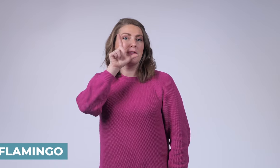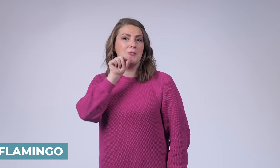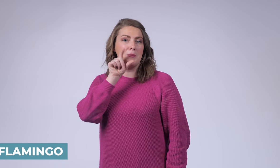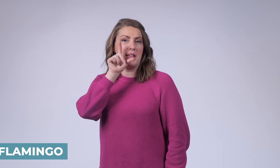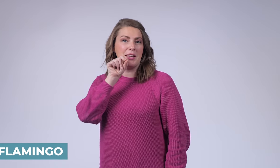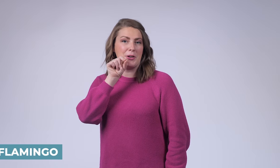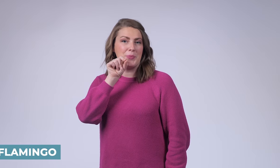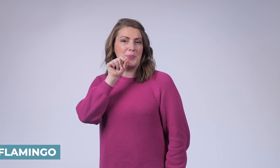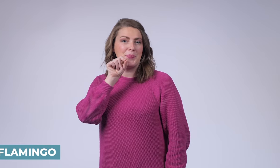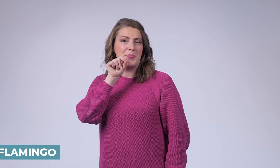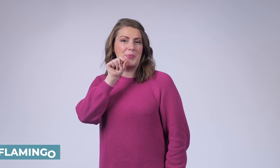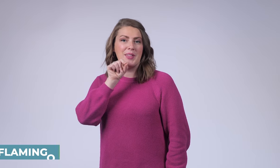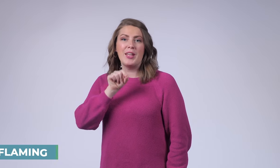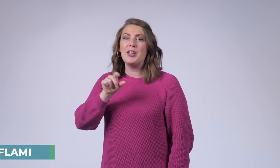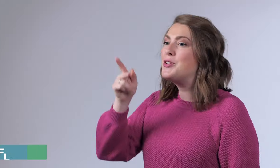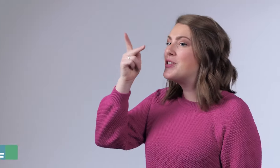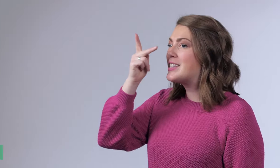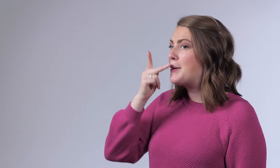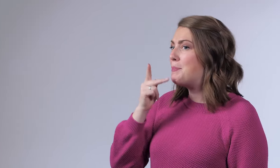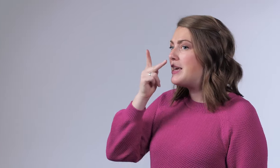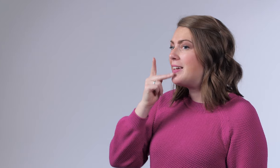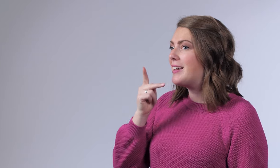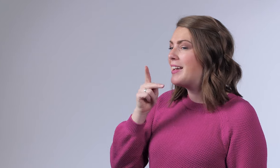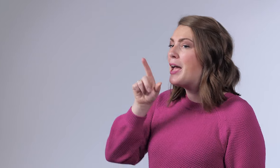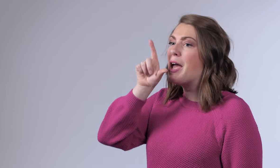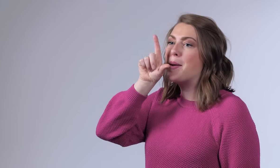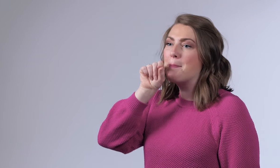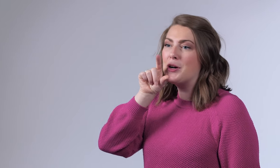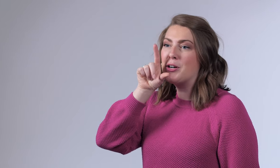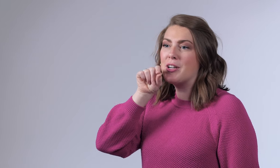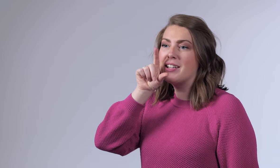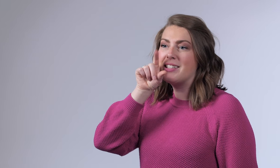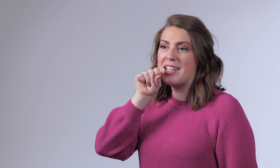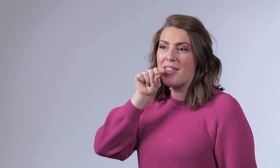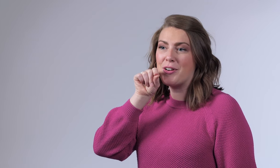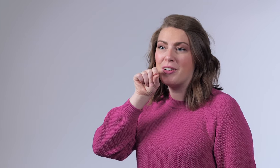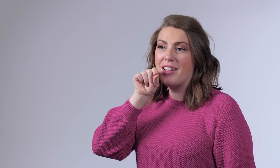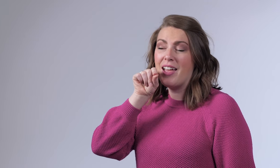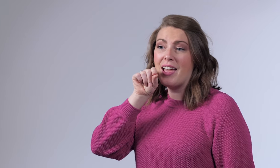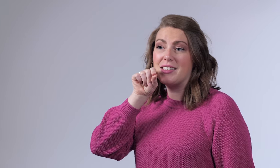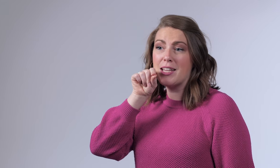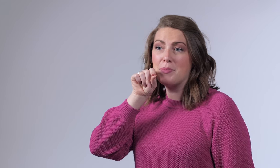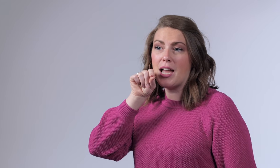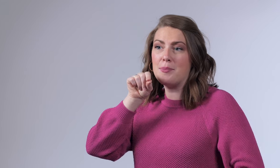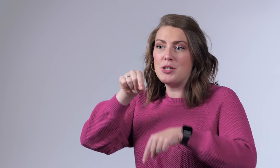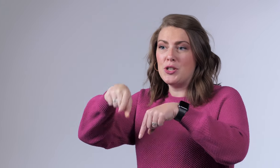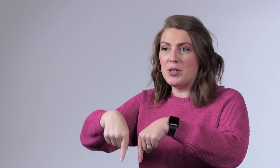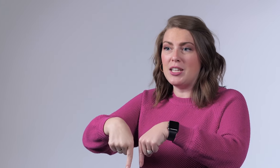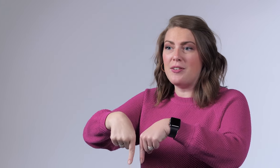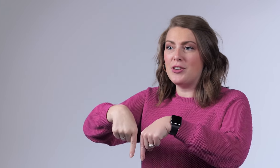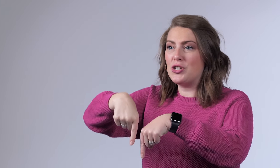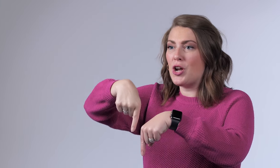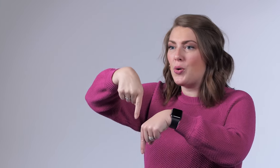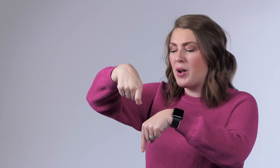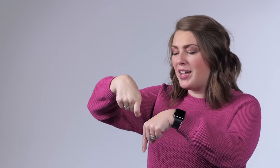flamingo, you do the sign pink and bird together and sometimes you can even show